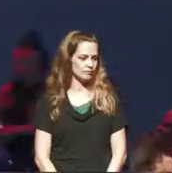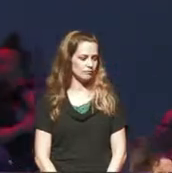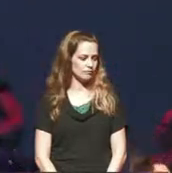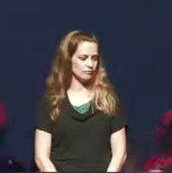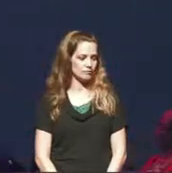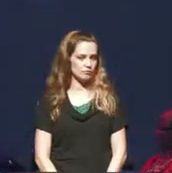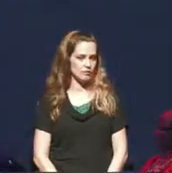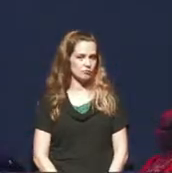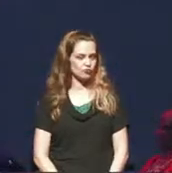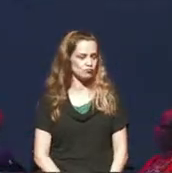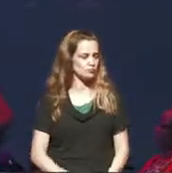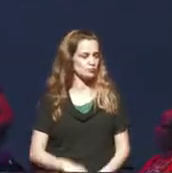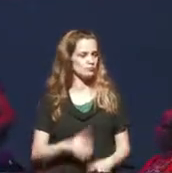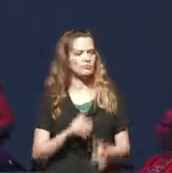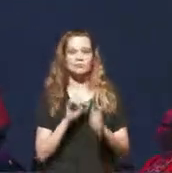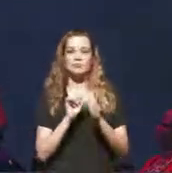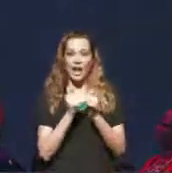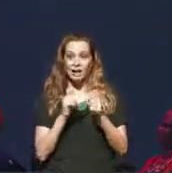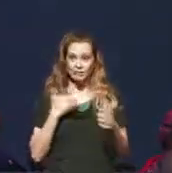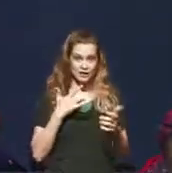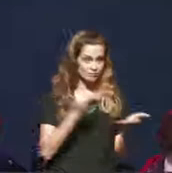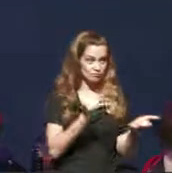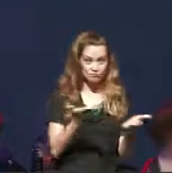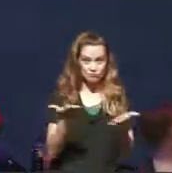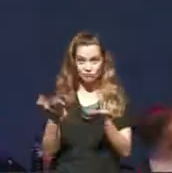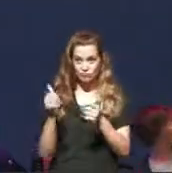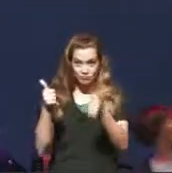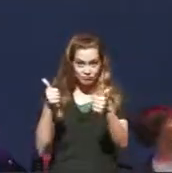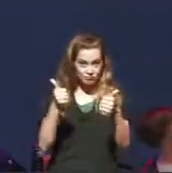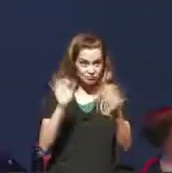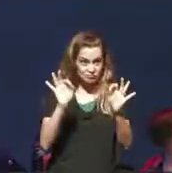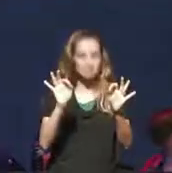How is everyone? Good, so we've been invited